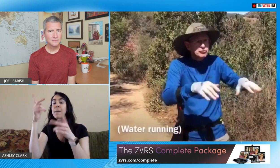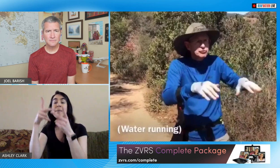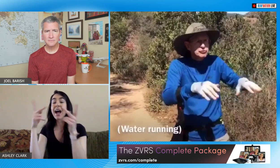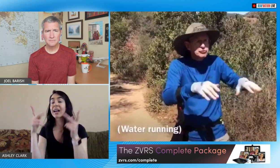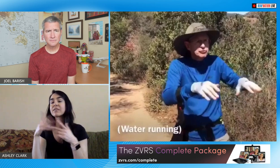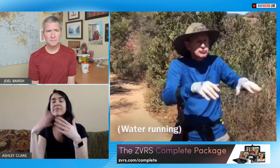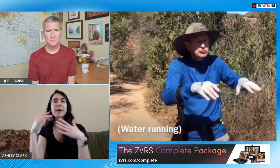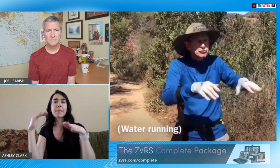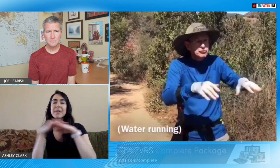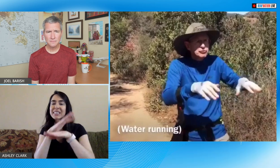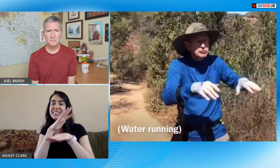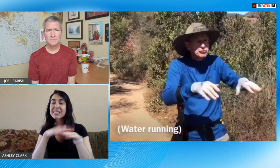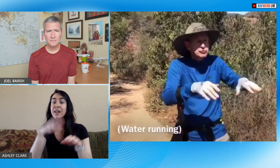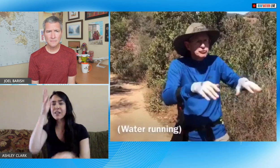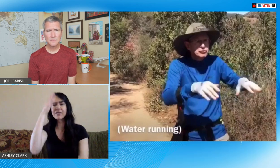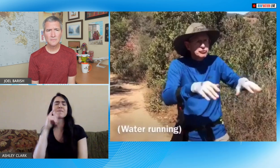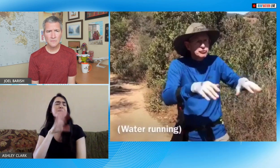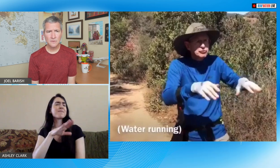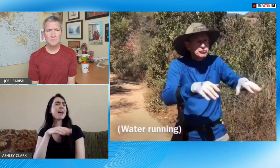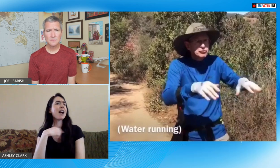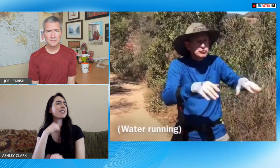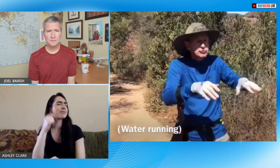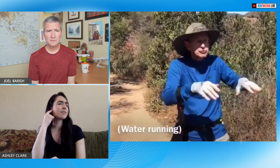environment and so when we go to the beach